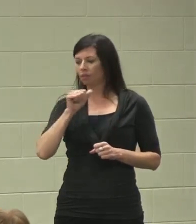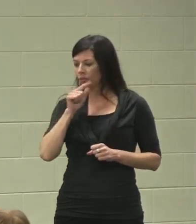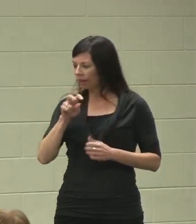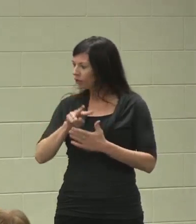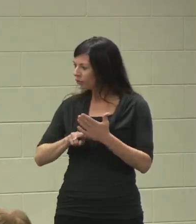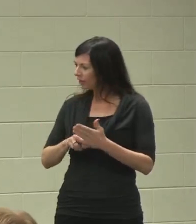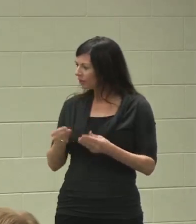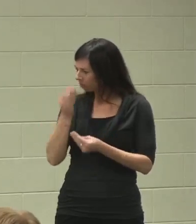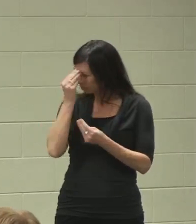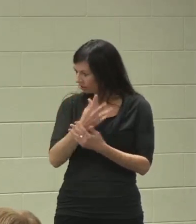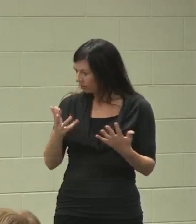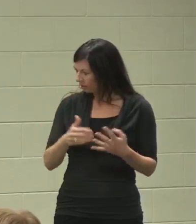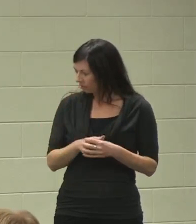and tell them what's going on.